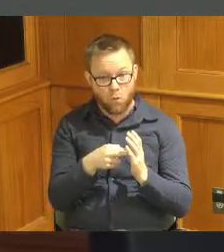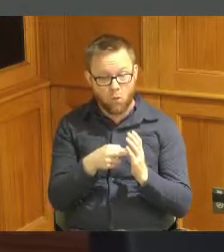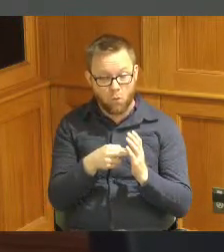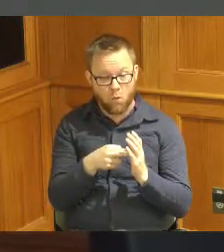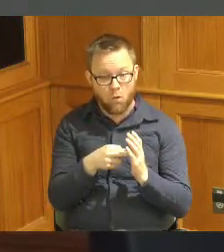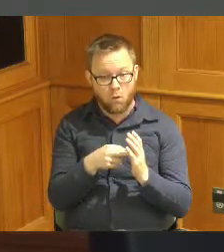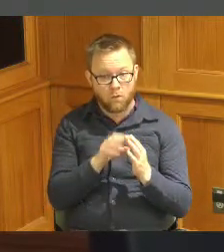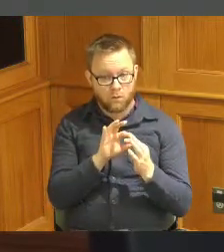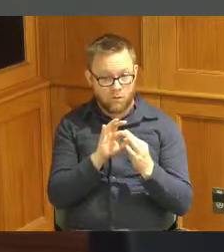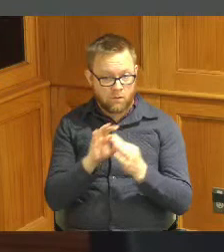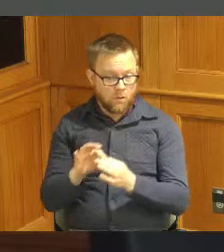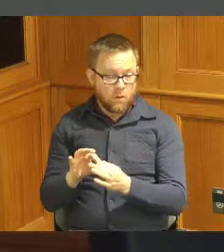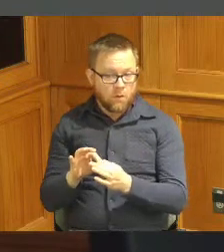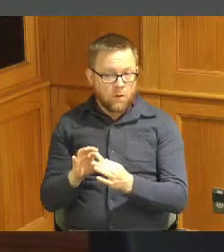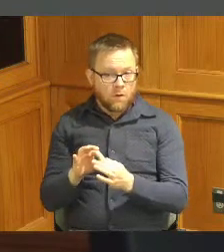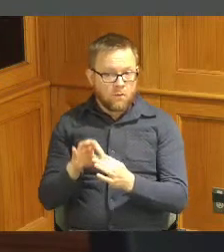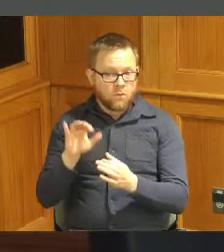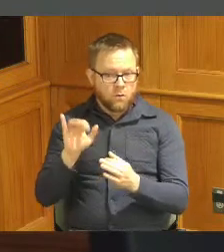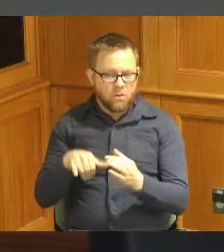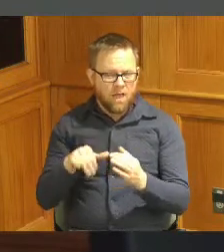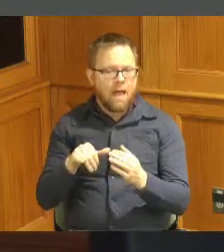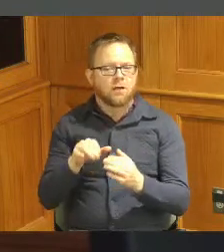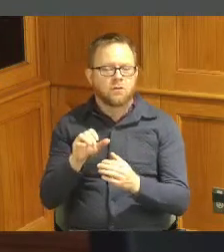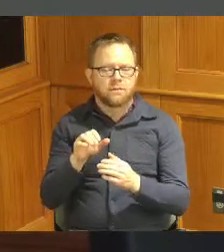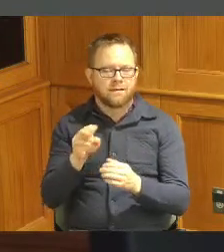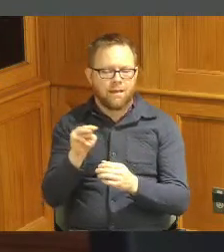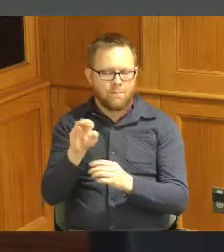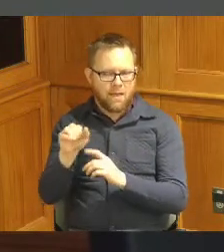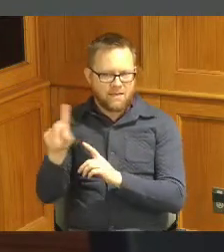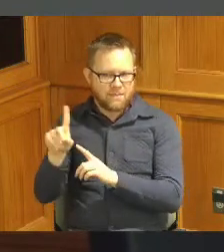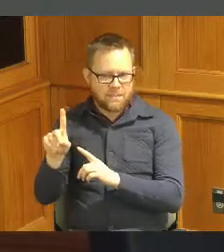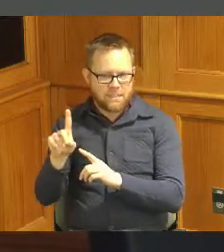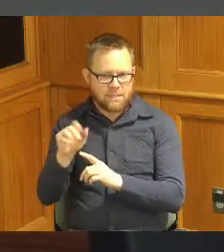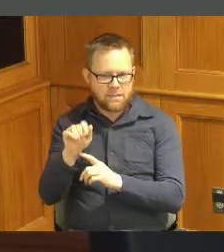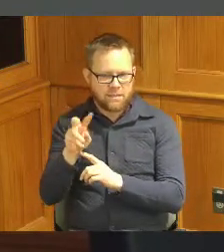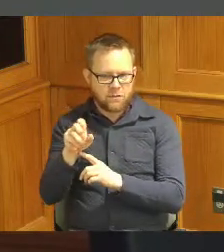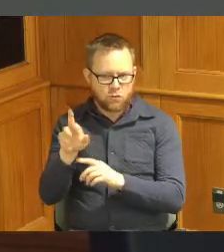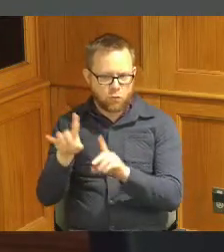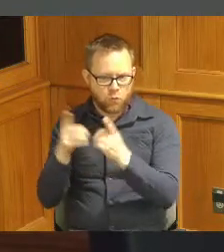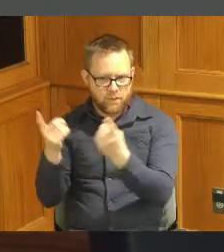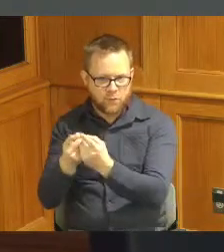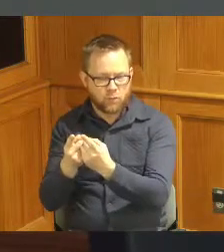it relates to the Metropolitan Sewer District as the principal of the Metropolitan Sewer District